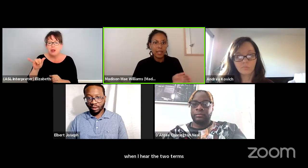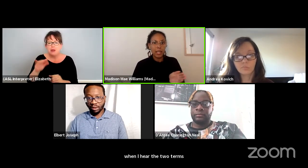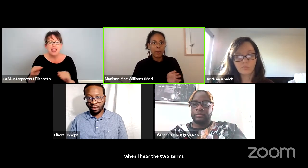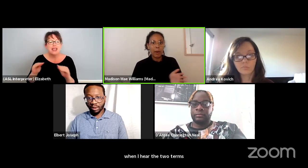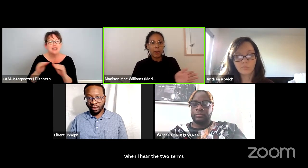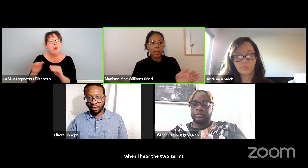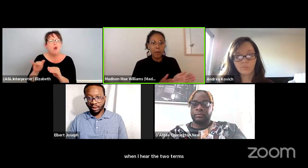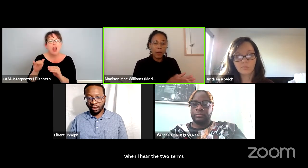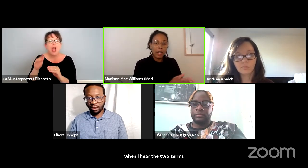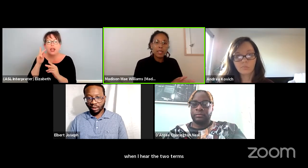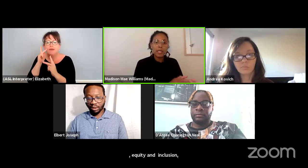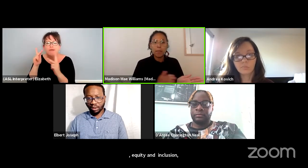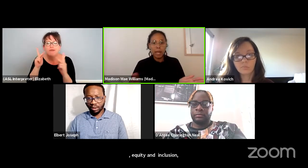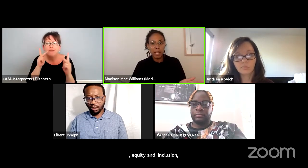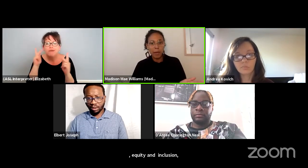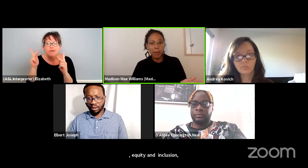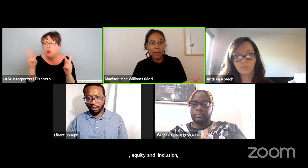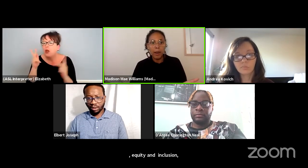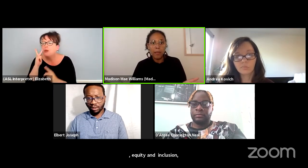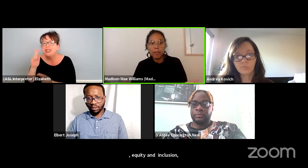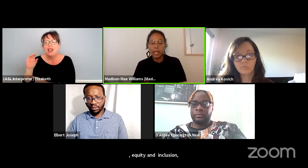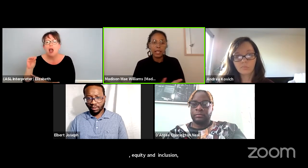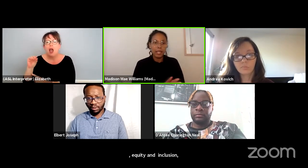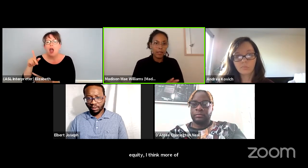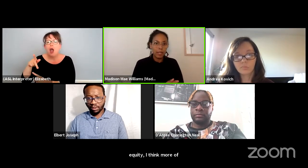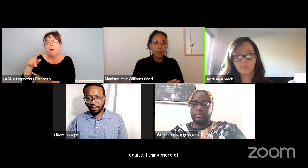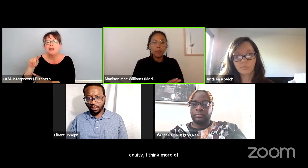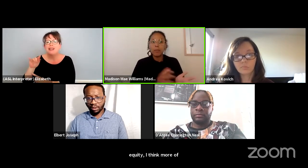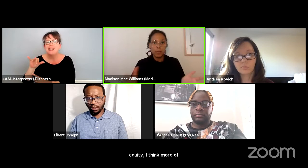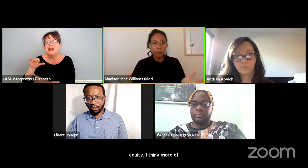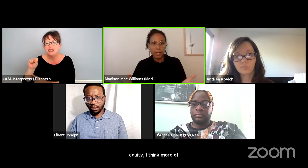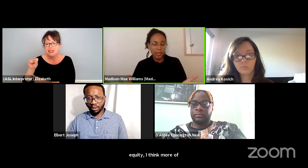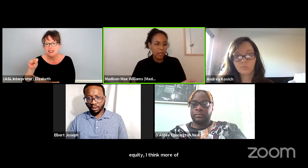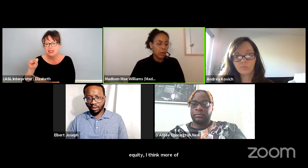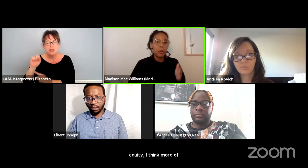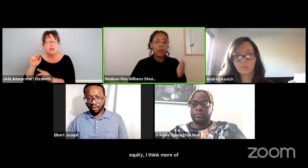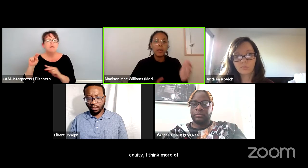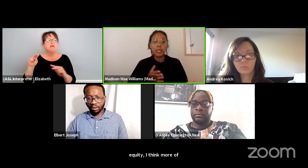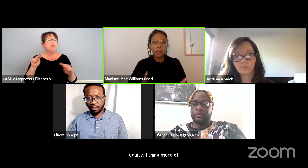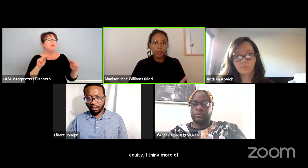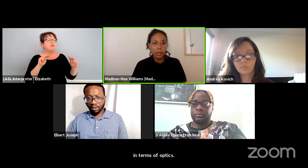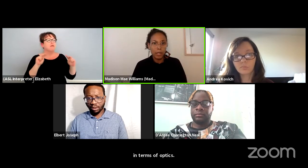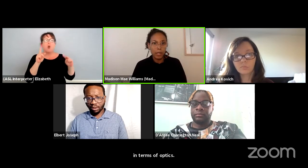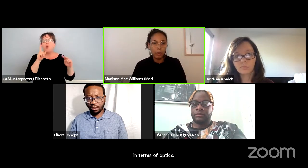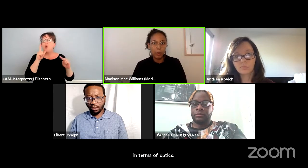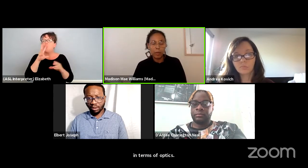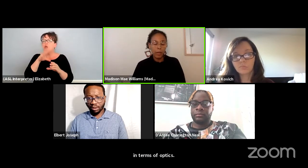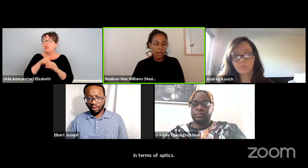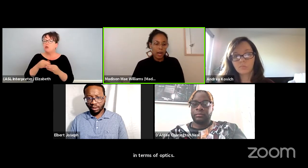I think about, okay, what is the makeup of a given space. Who is included in the room?